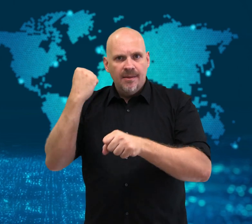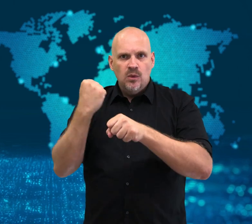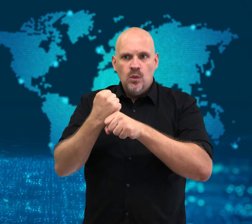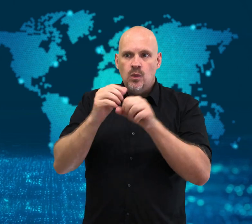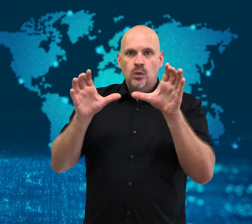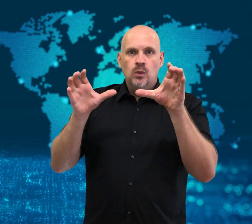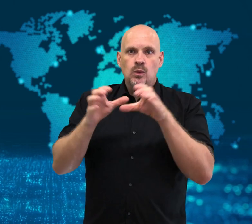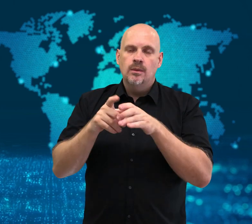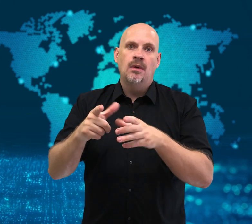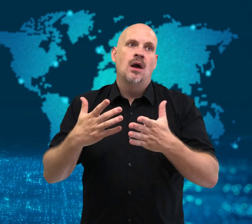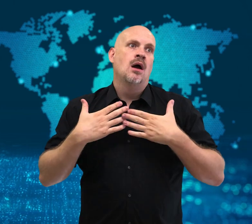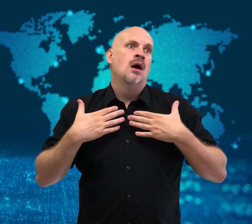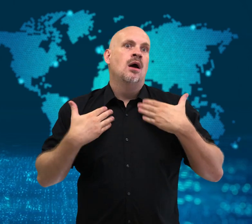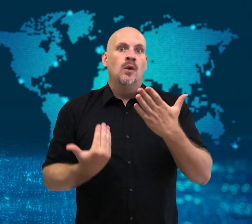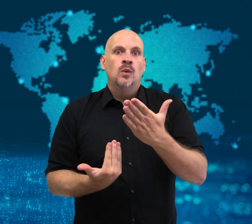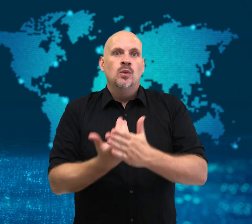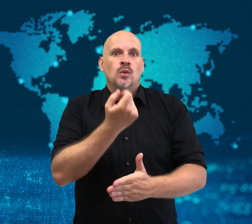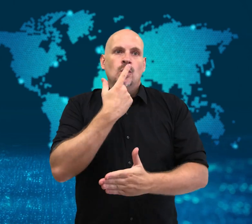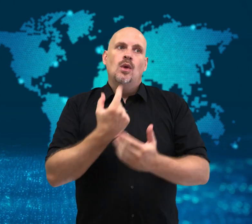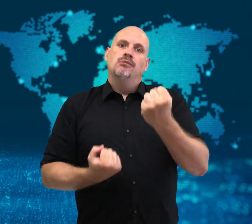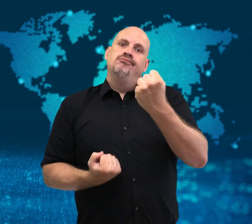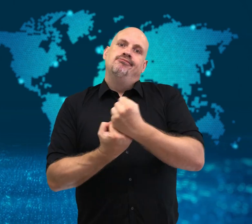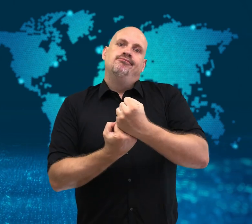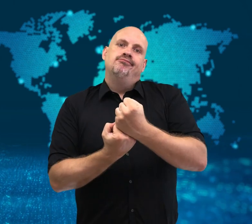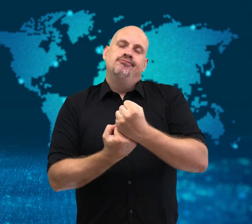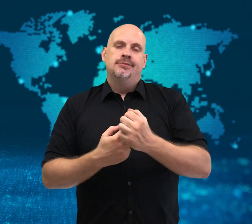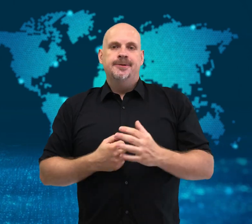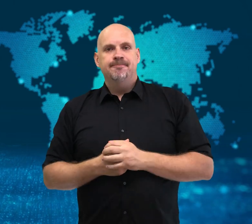victims support the drug.